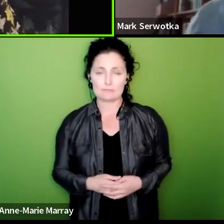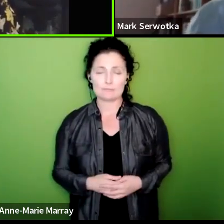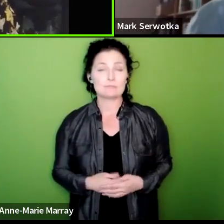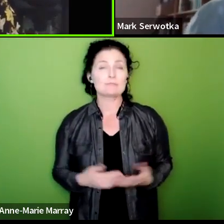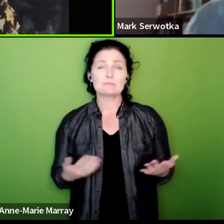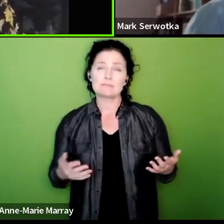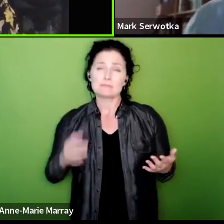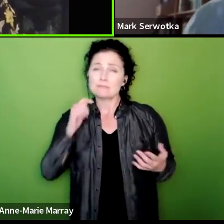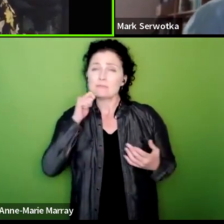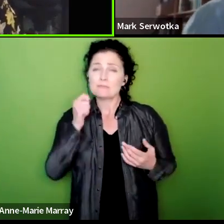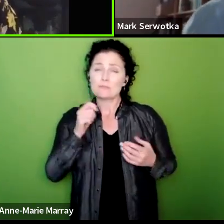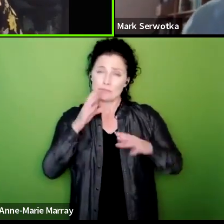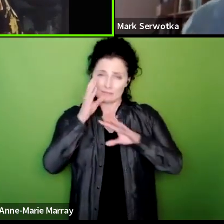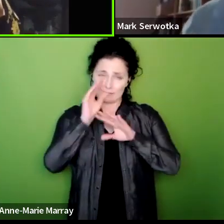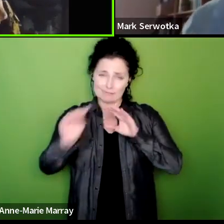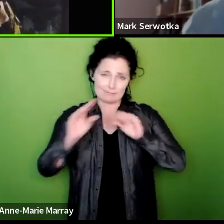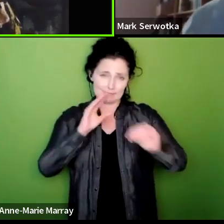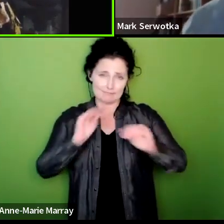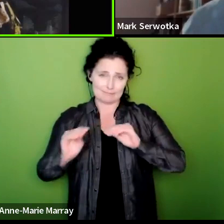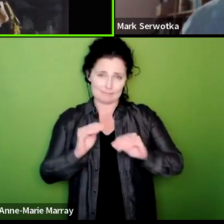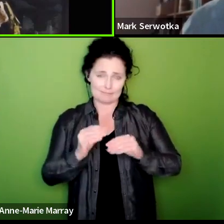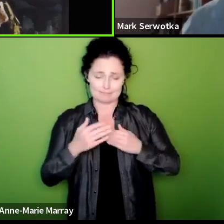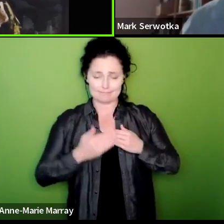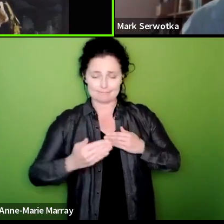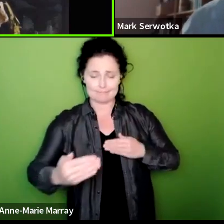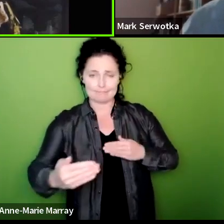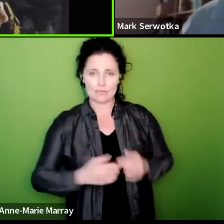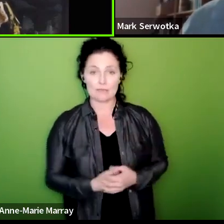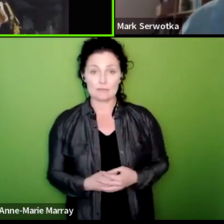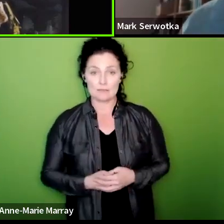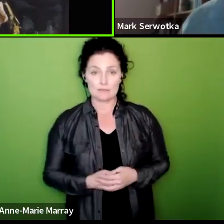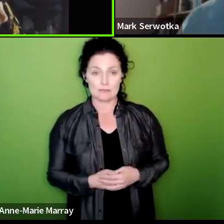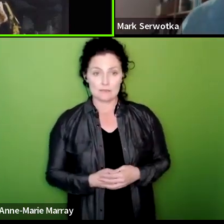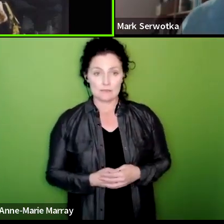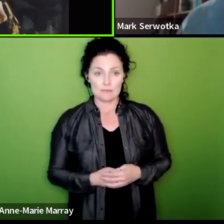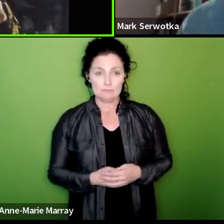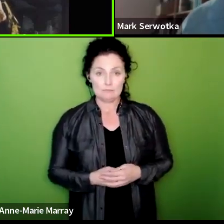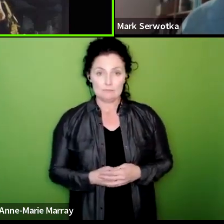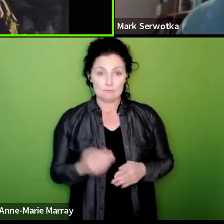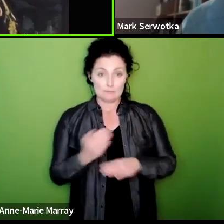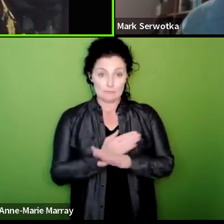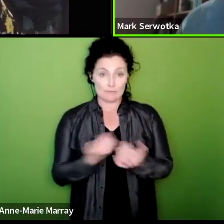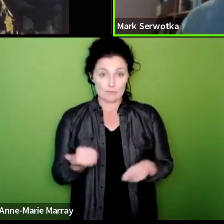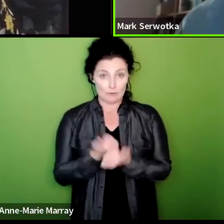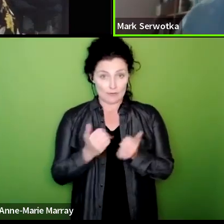on this in the days ahead Mark do you want to add to that at all just before we go um yeah